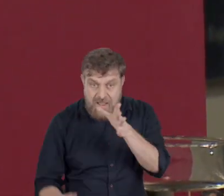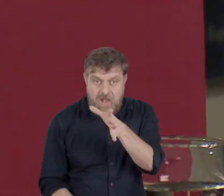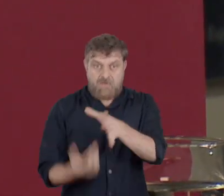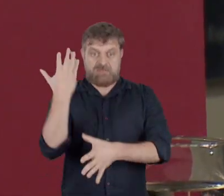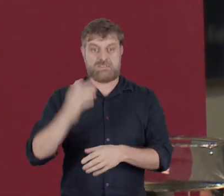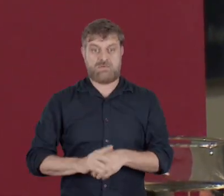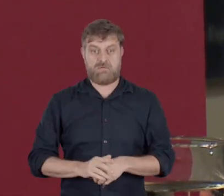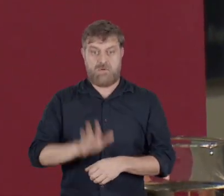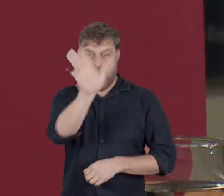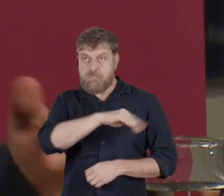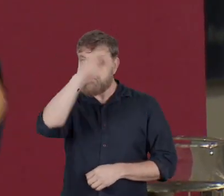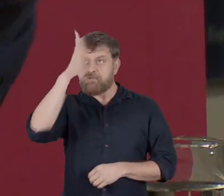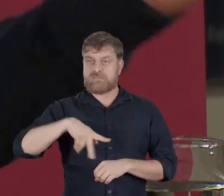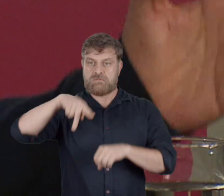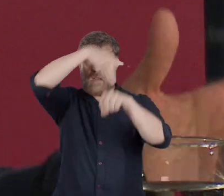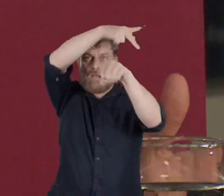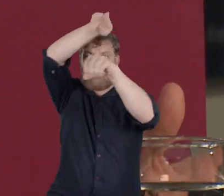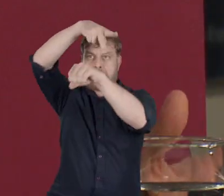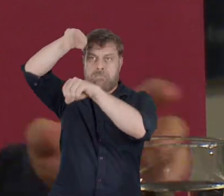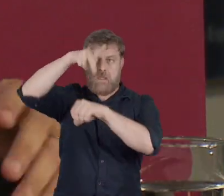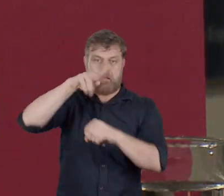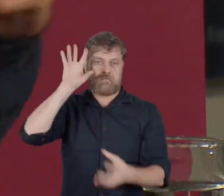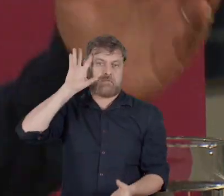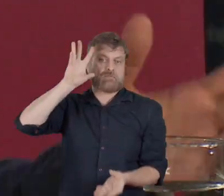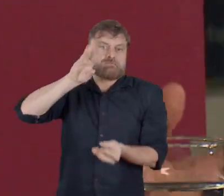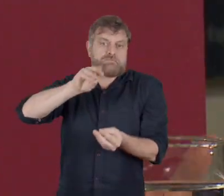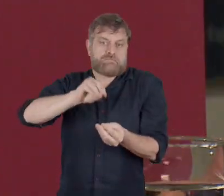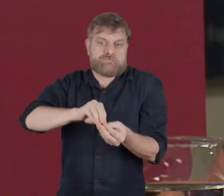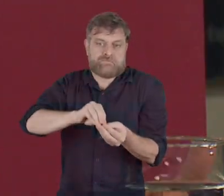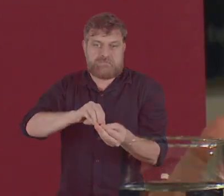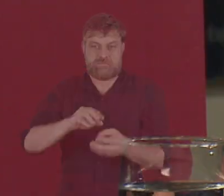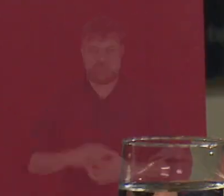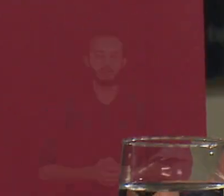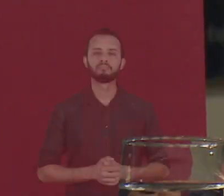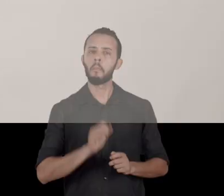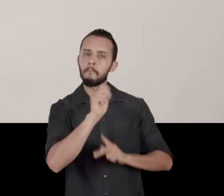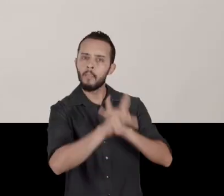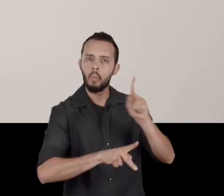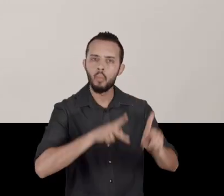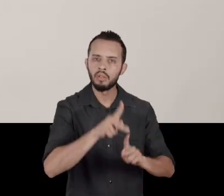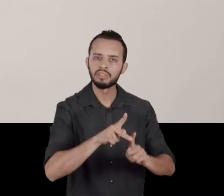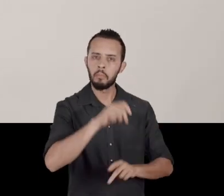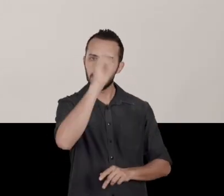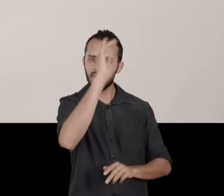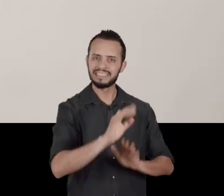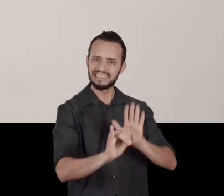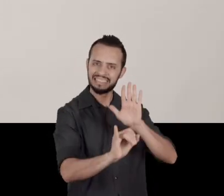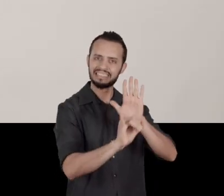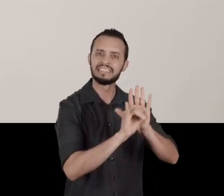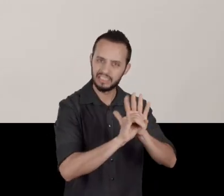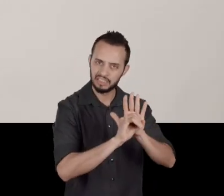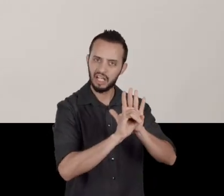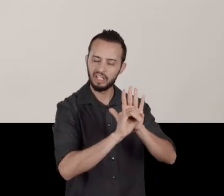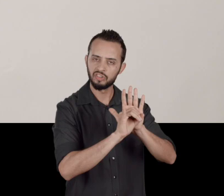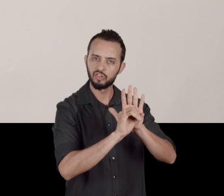Brazil was supposed to have been a patchwork of several smaller countries. Does the Brazilian identity work?